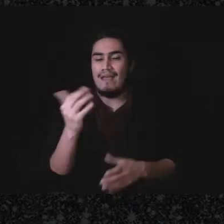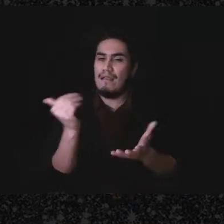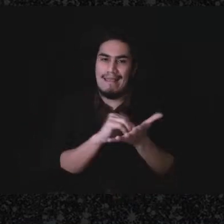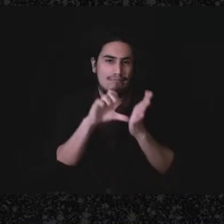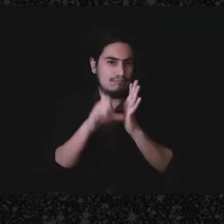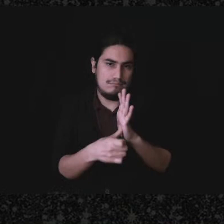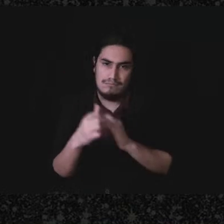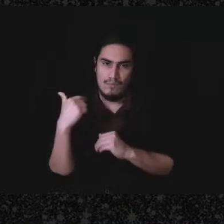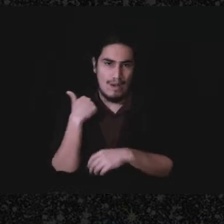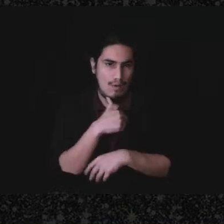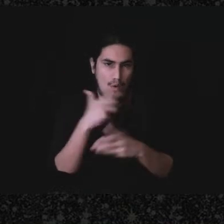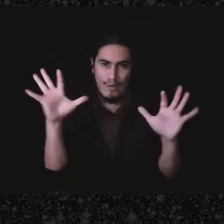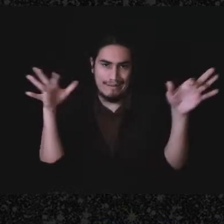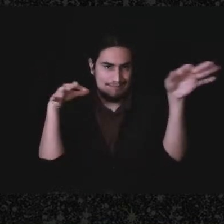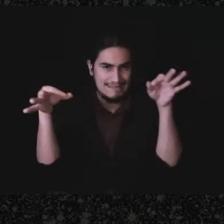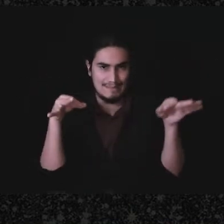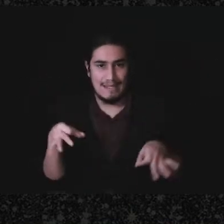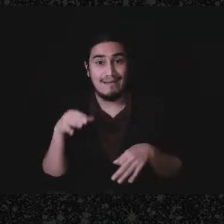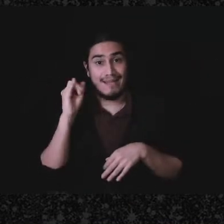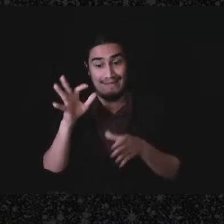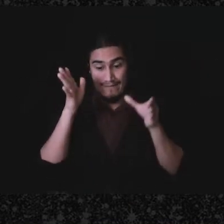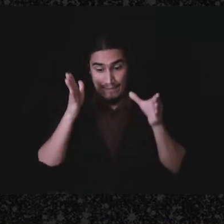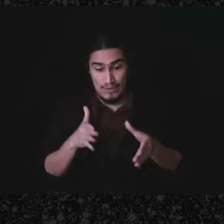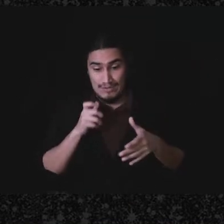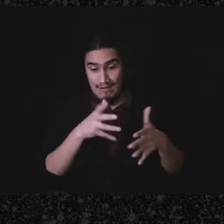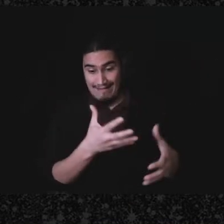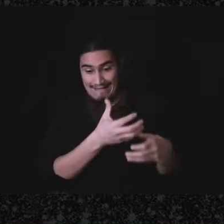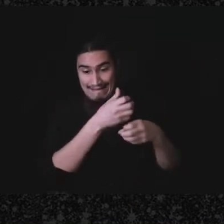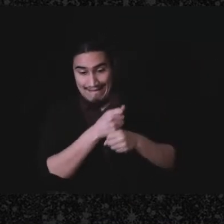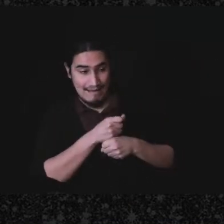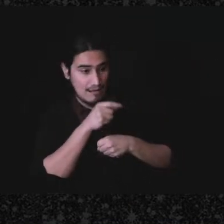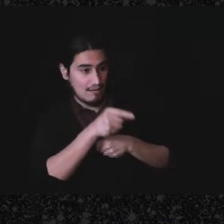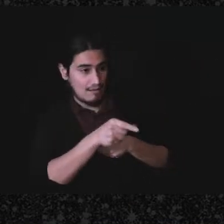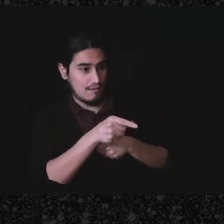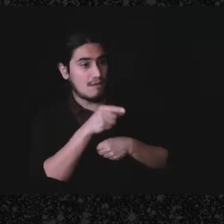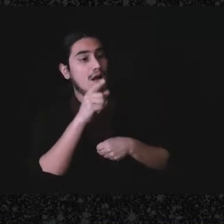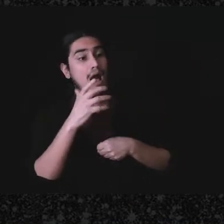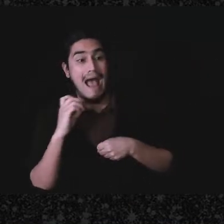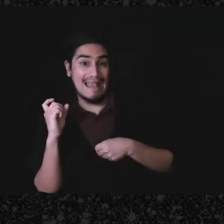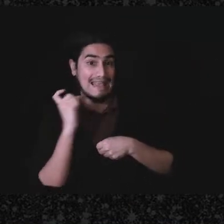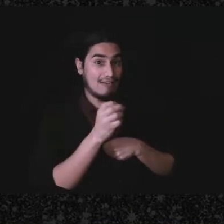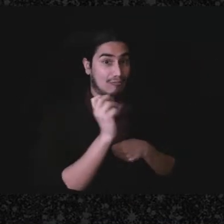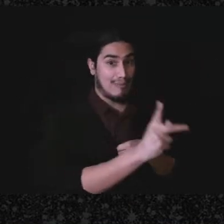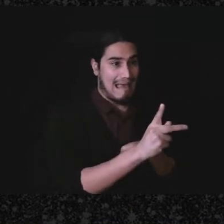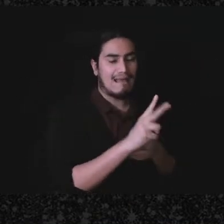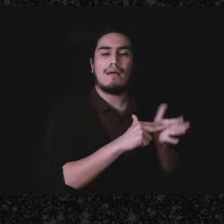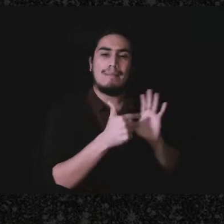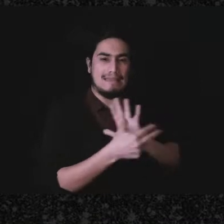as long as the donor is not receiving anything in return, most likely it is characterized as a gift